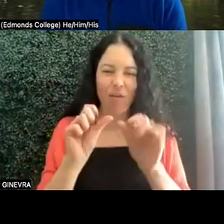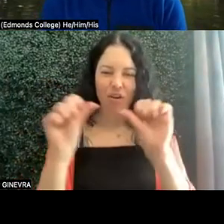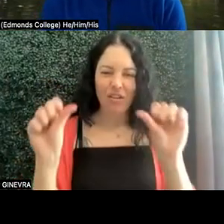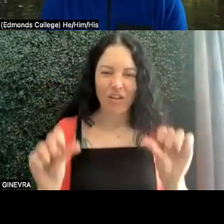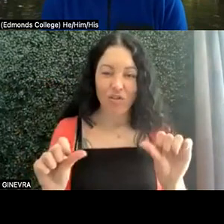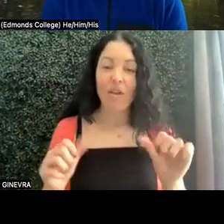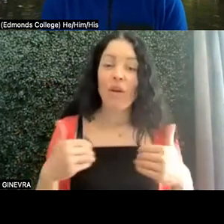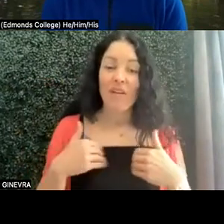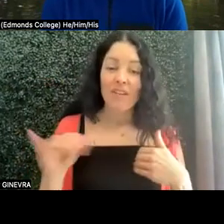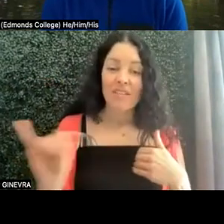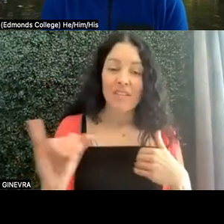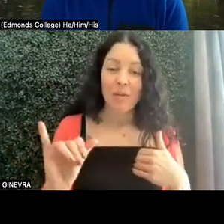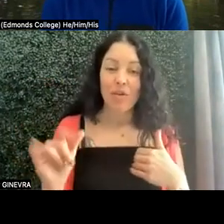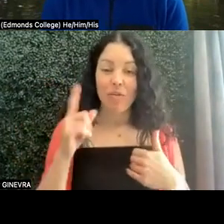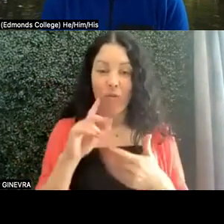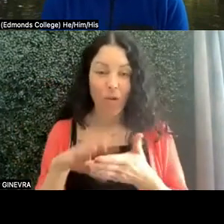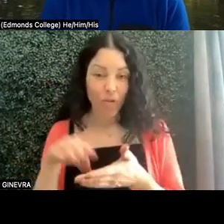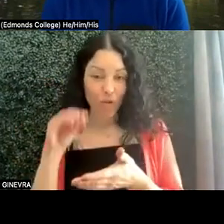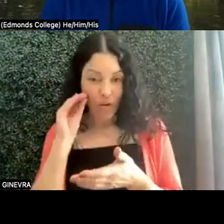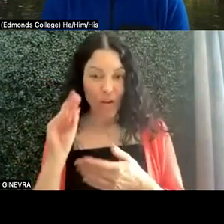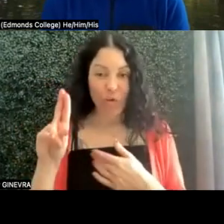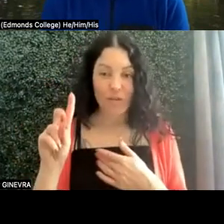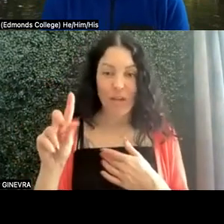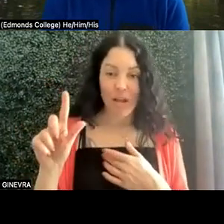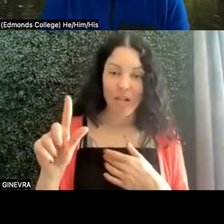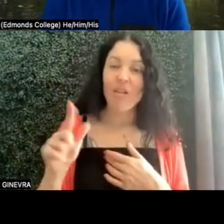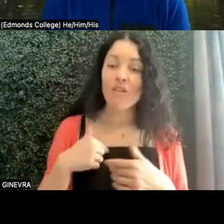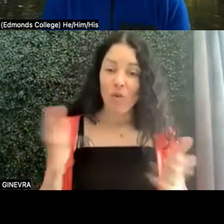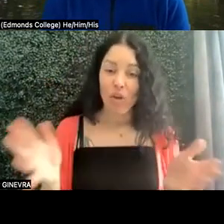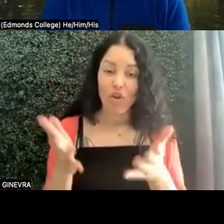And so, I would encourage all faculty to brush up on that,